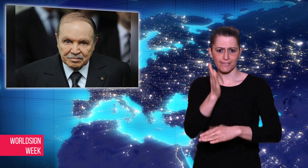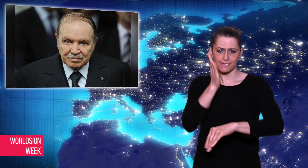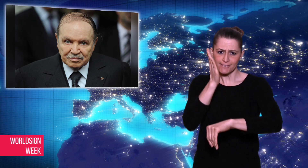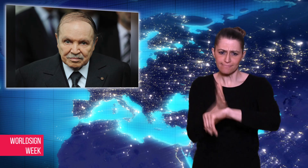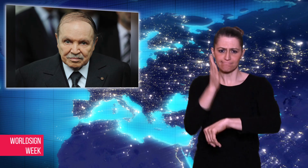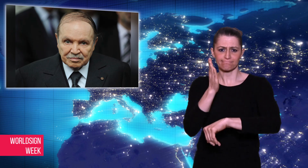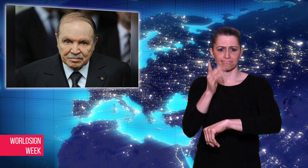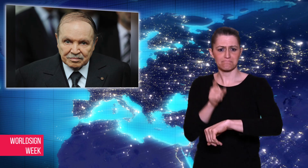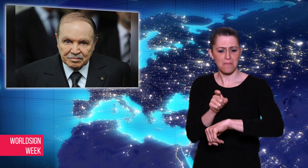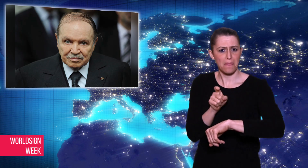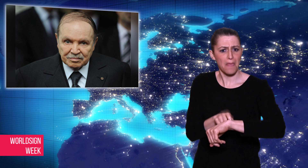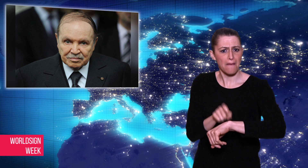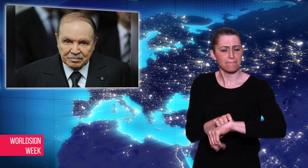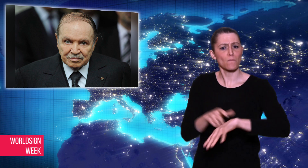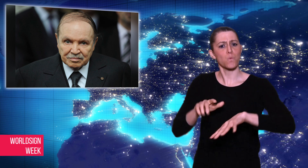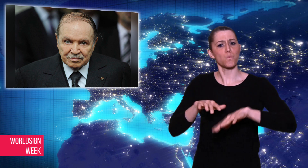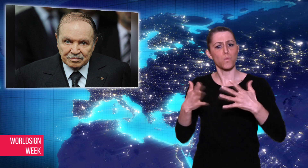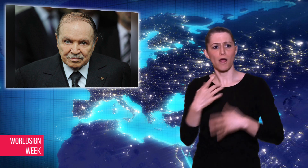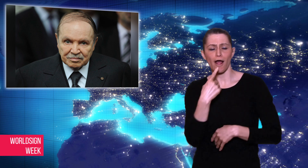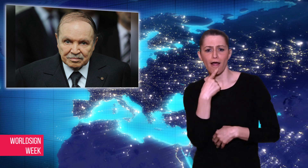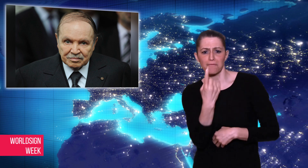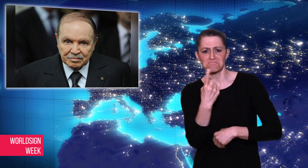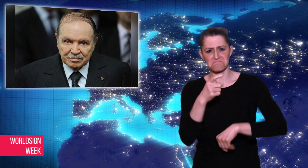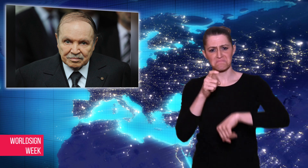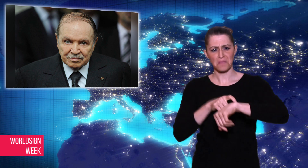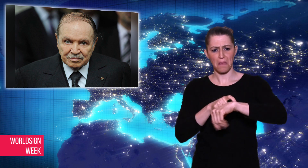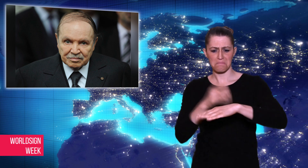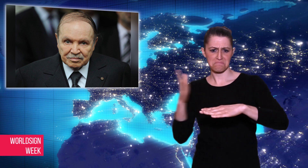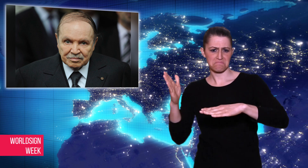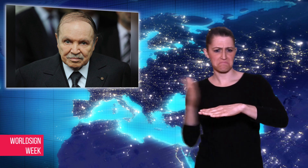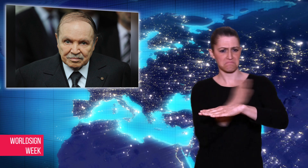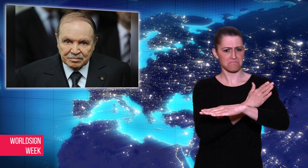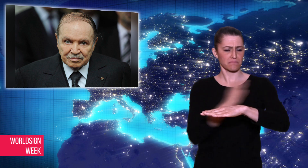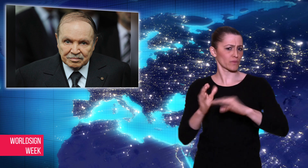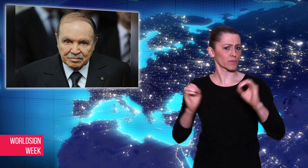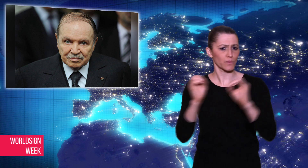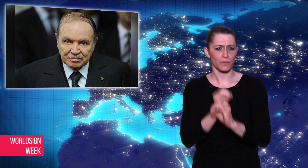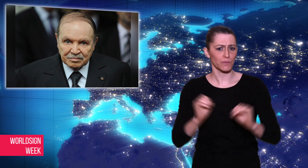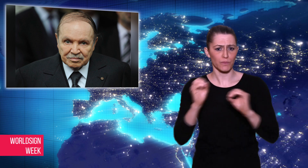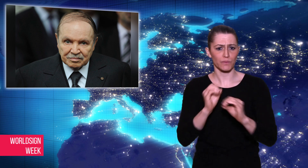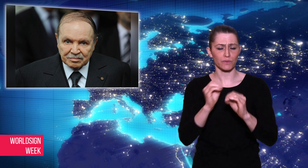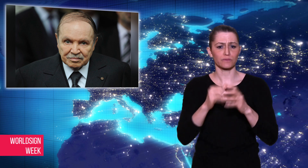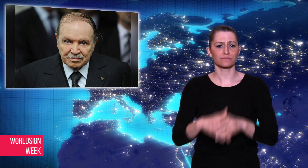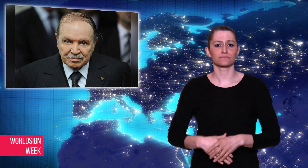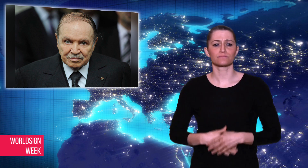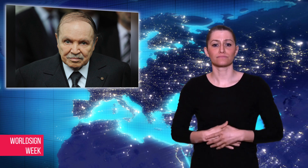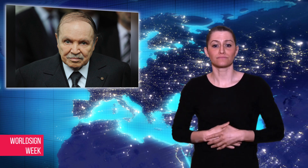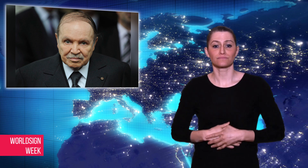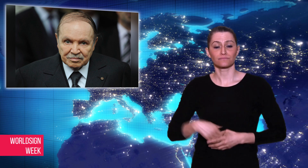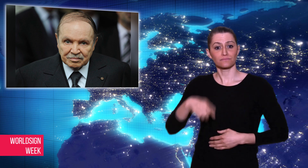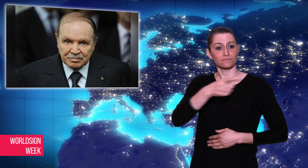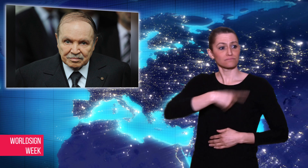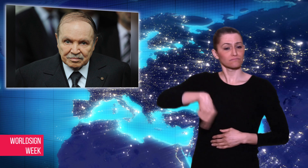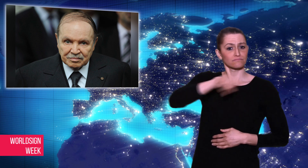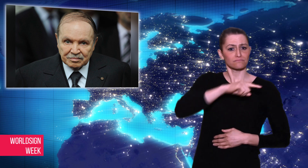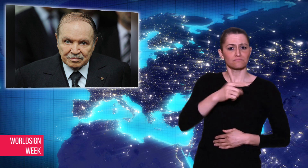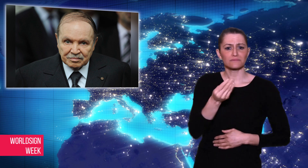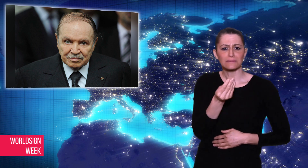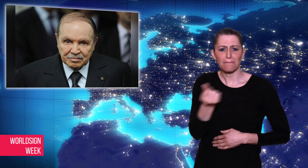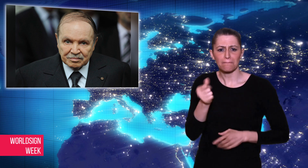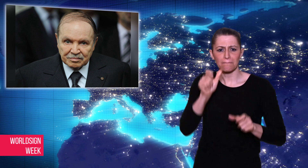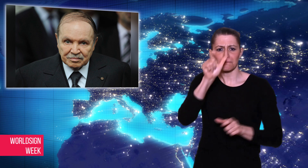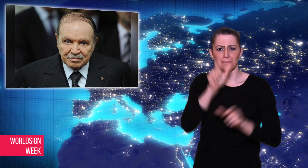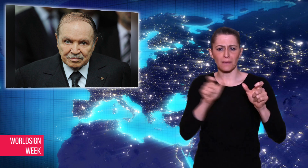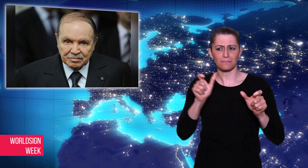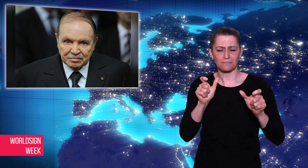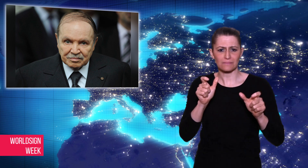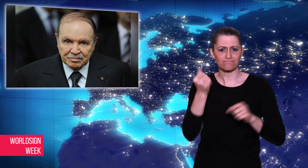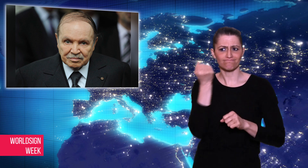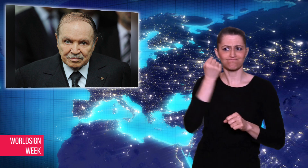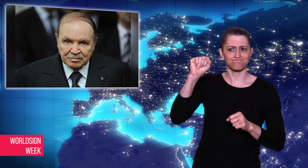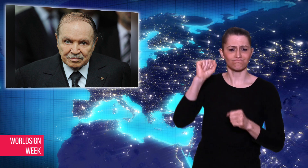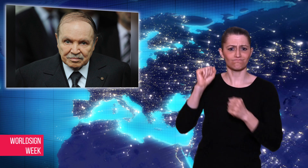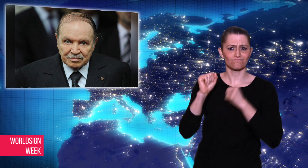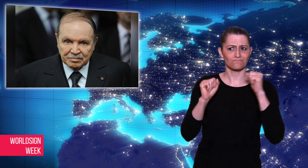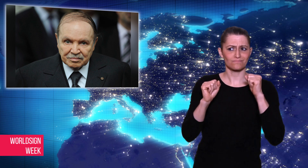for another month but he did not provide a date or a